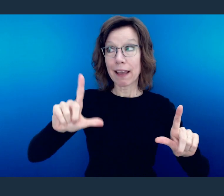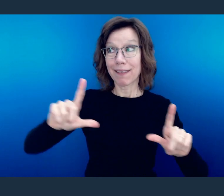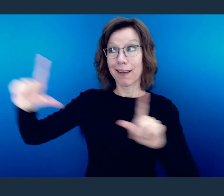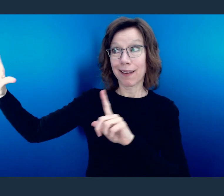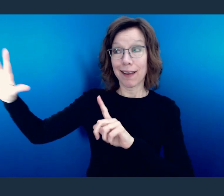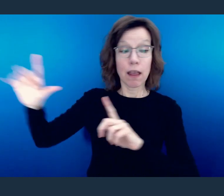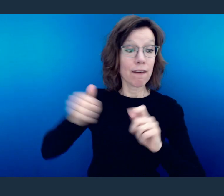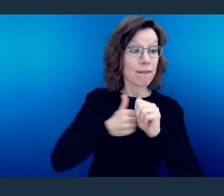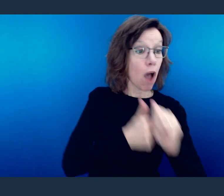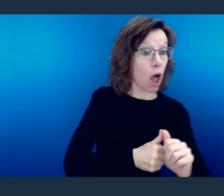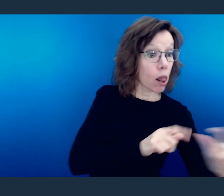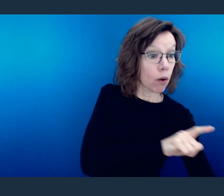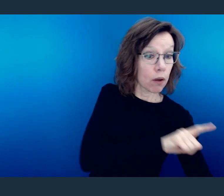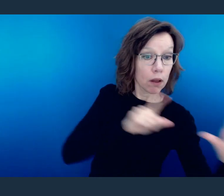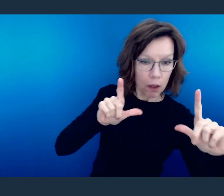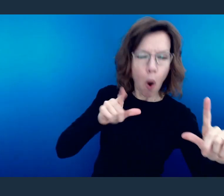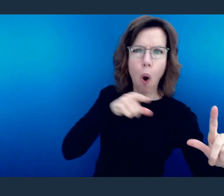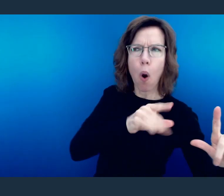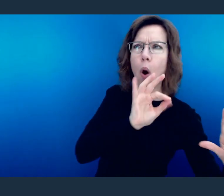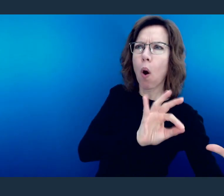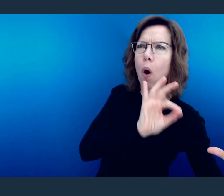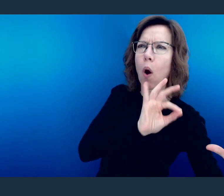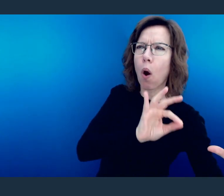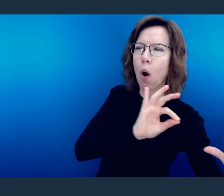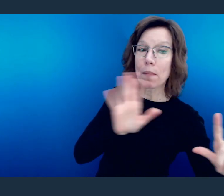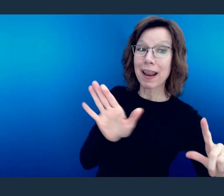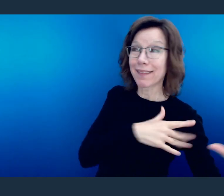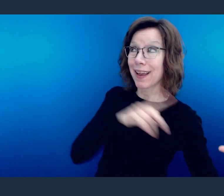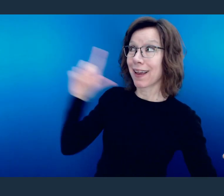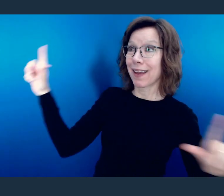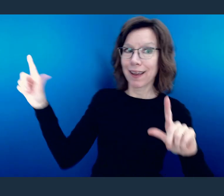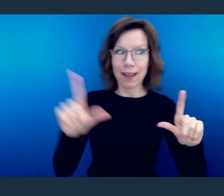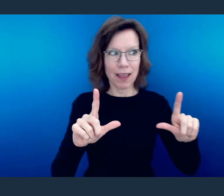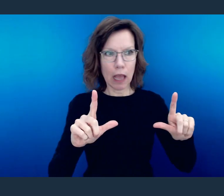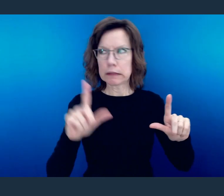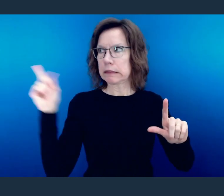in God's eyes and not what someone else told you.